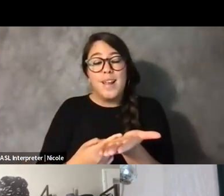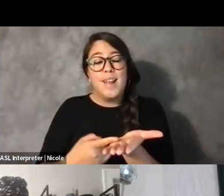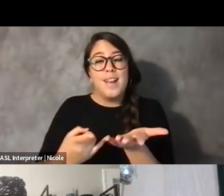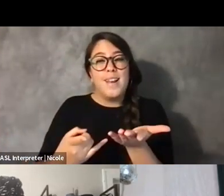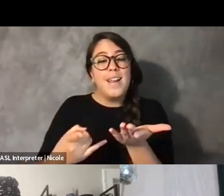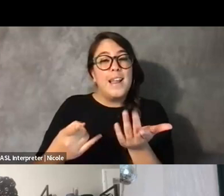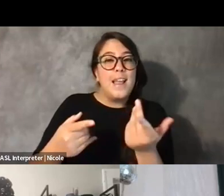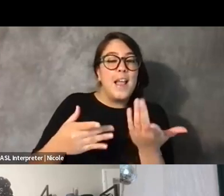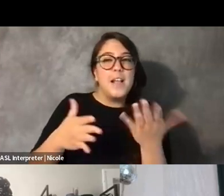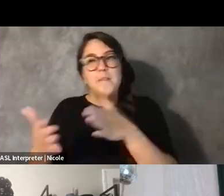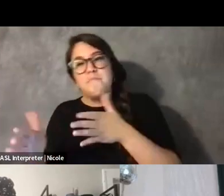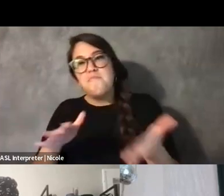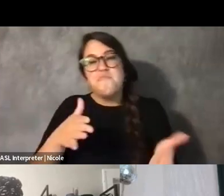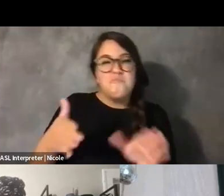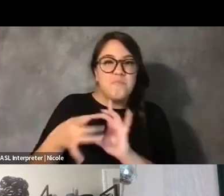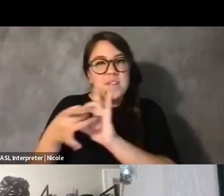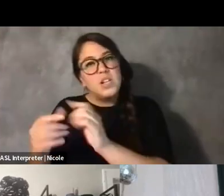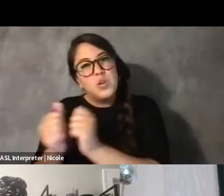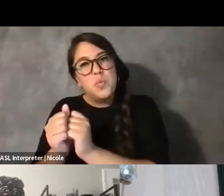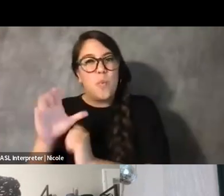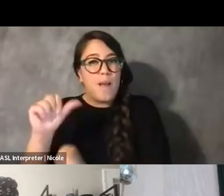that I know I've already received from you all.